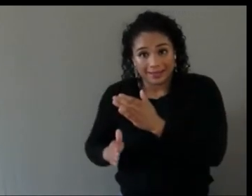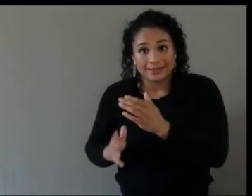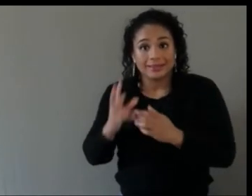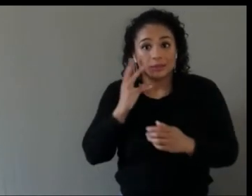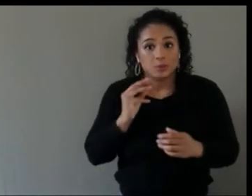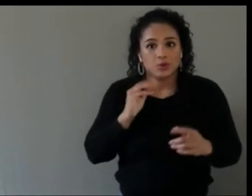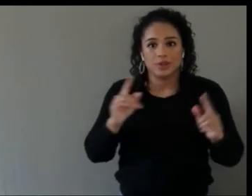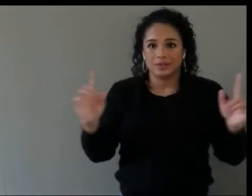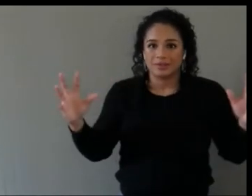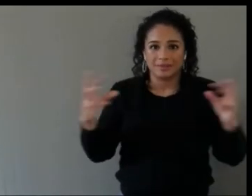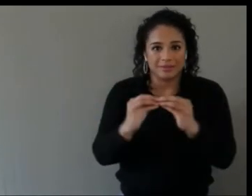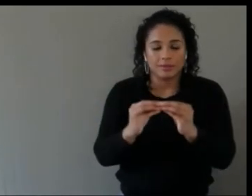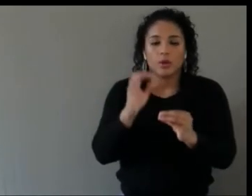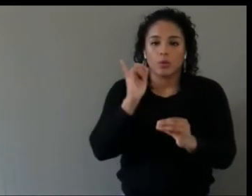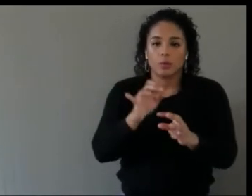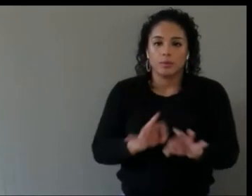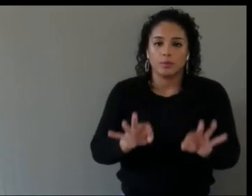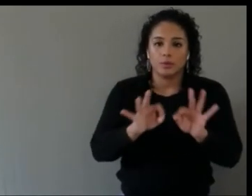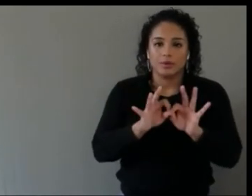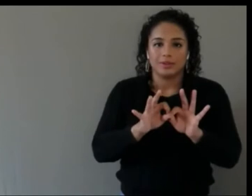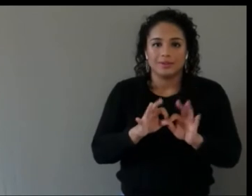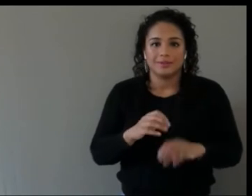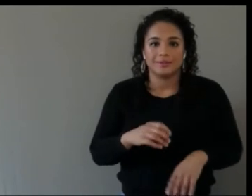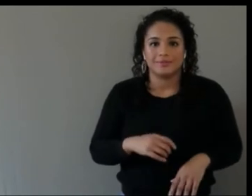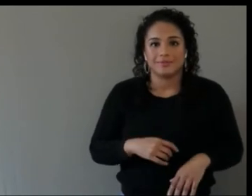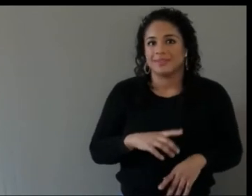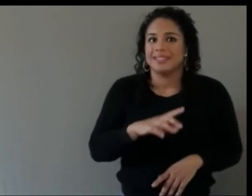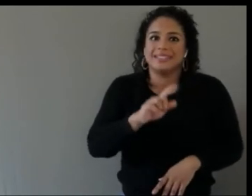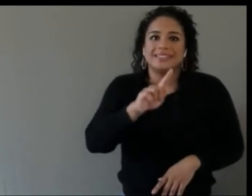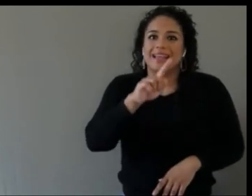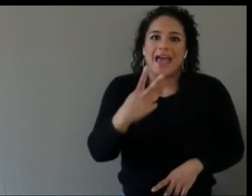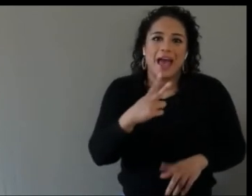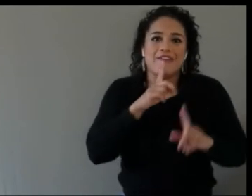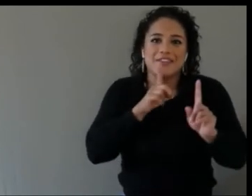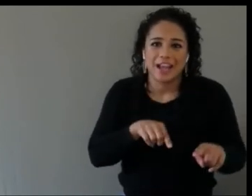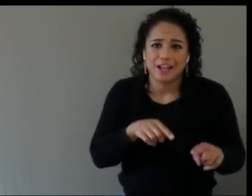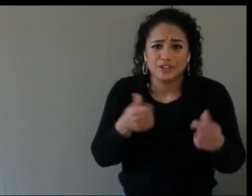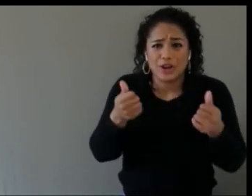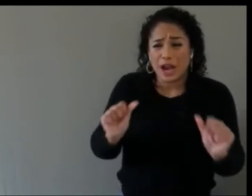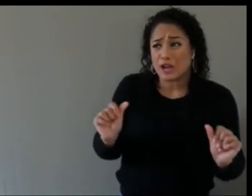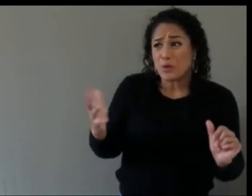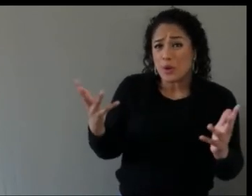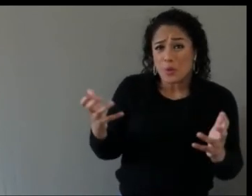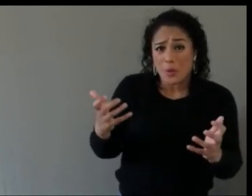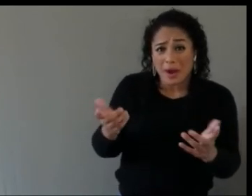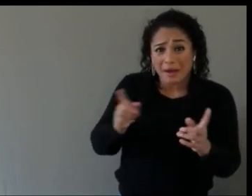I'm sure that's about half an answer to a very good question.